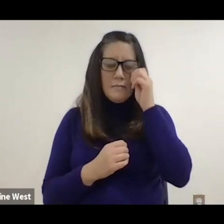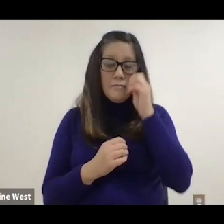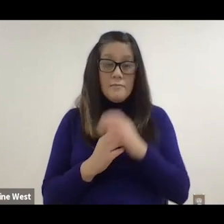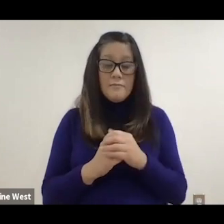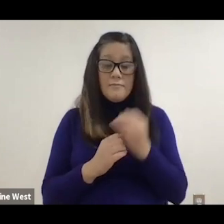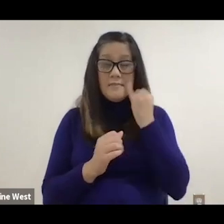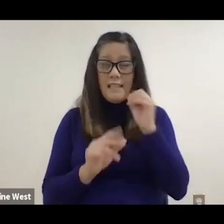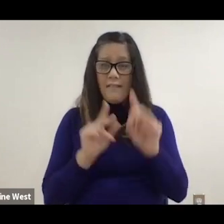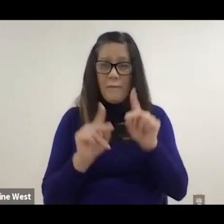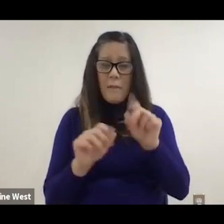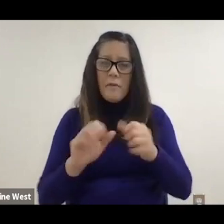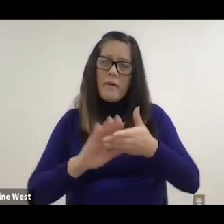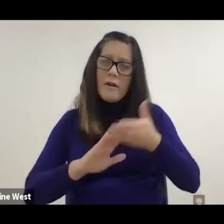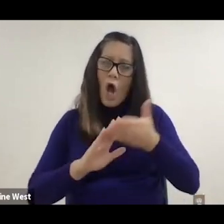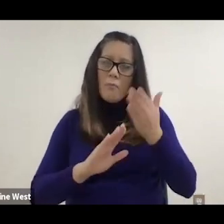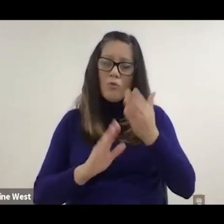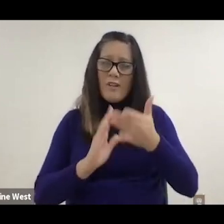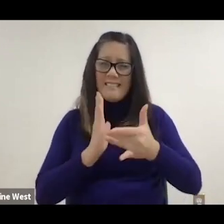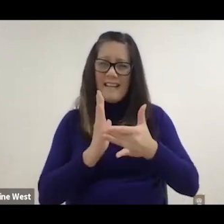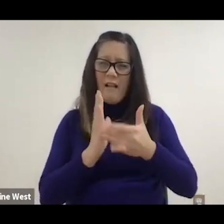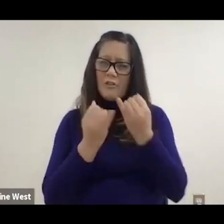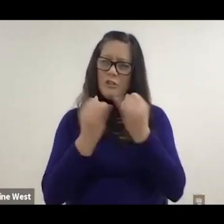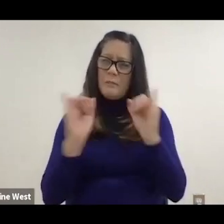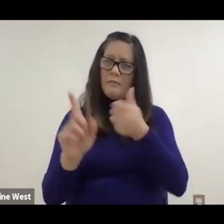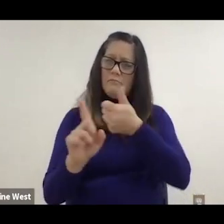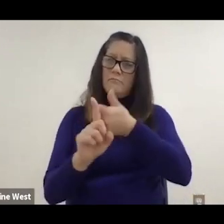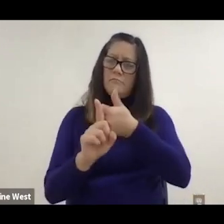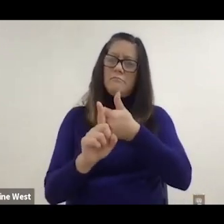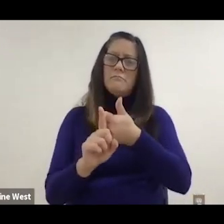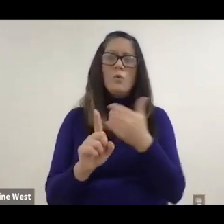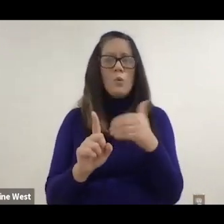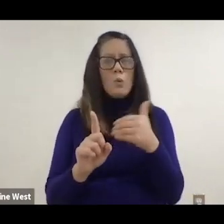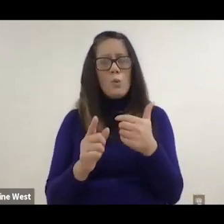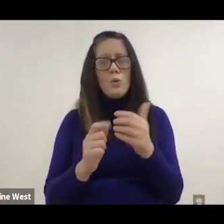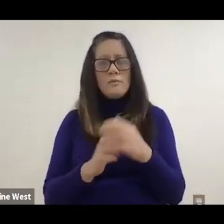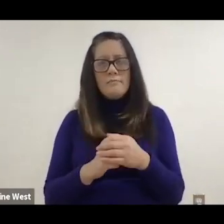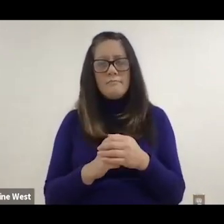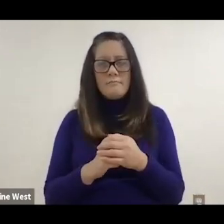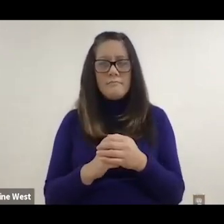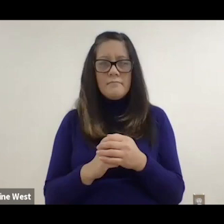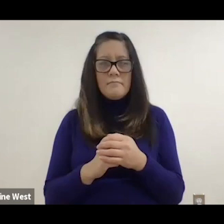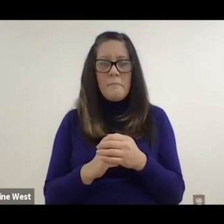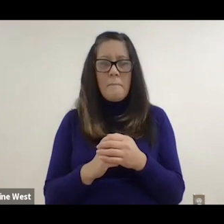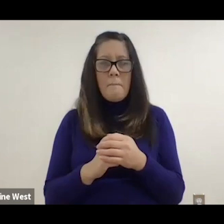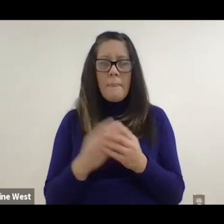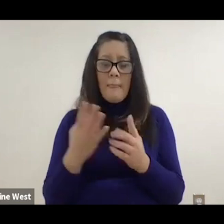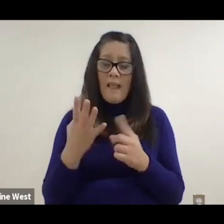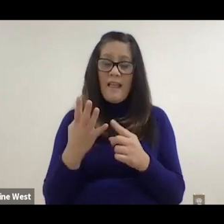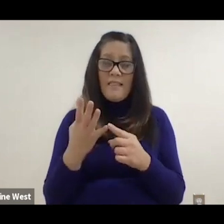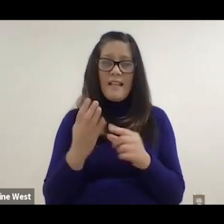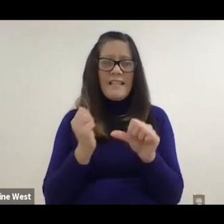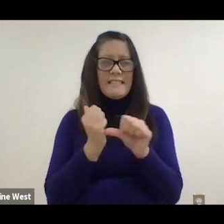that makes a huge impact on people, so as well and then assisted robotics and intelligent systems